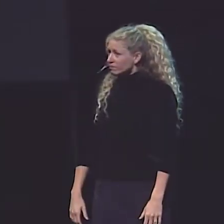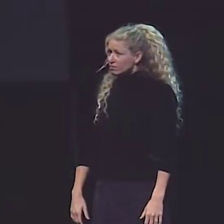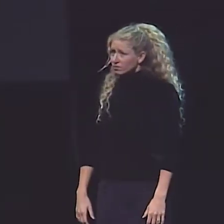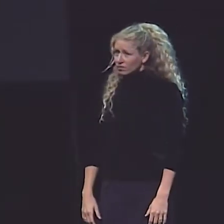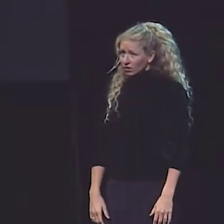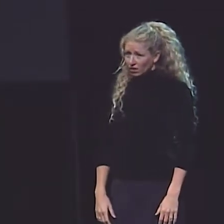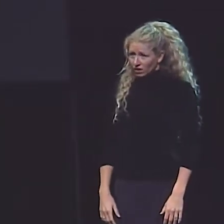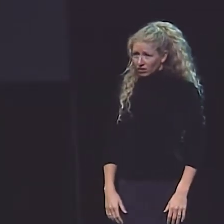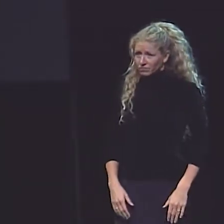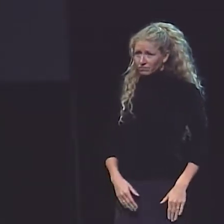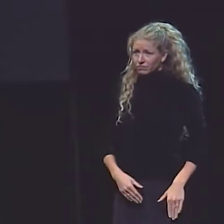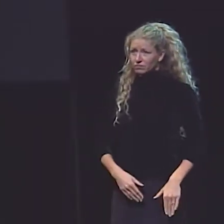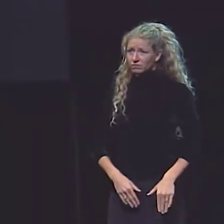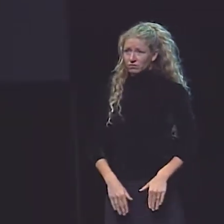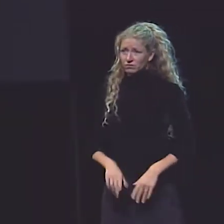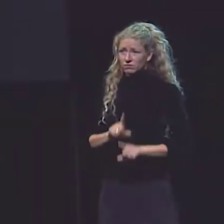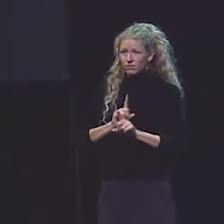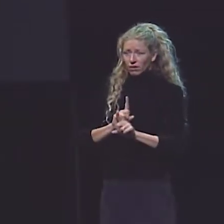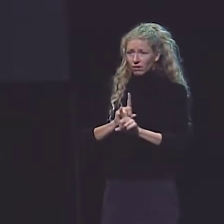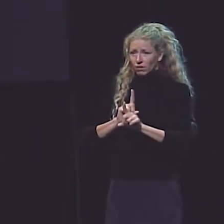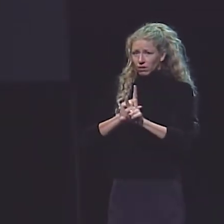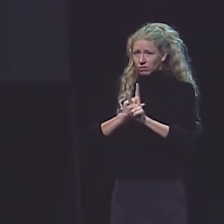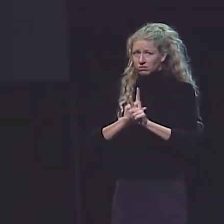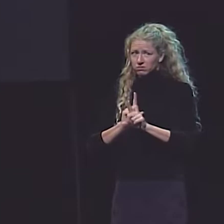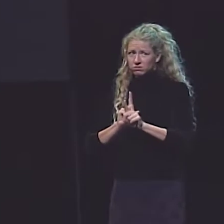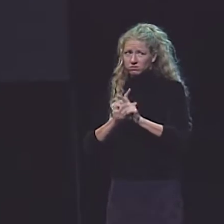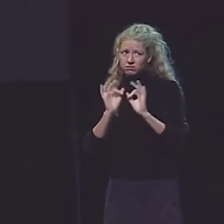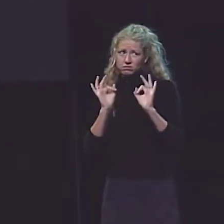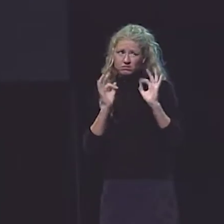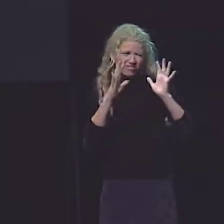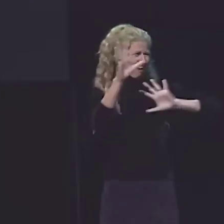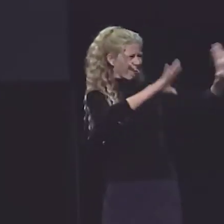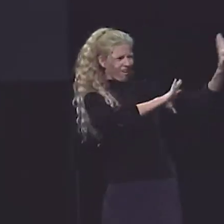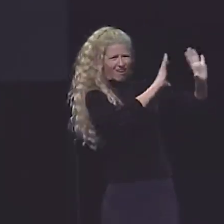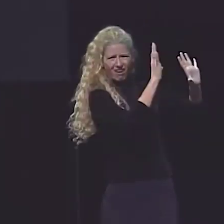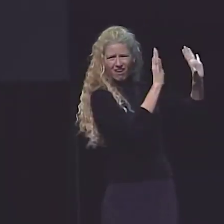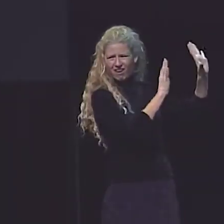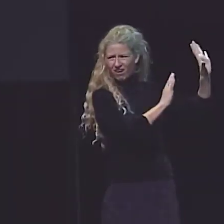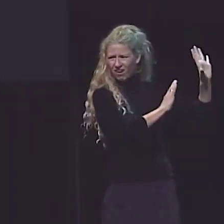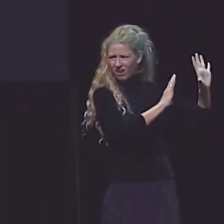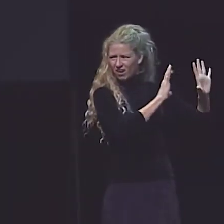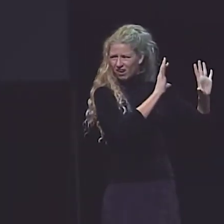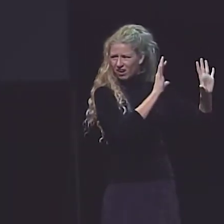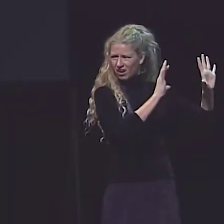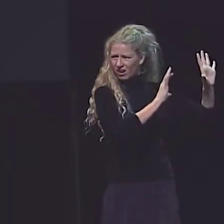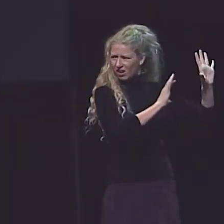AND I FOLLOWED THE PRINCIPAL, SLOWLY. KIDS WHO WERE TALKING AND PLAYING